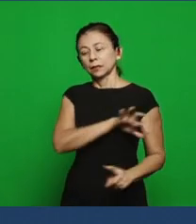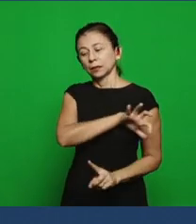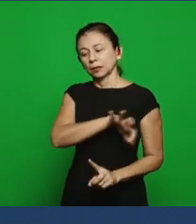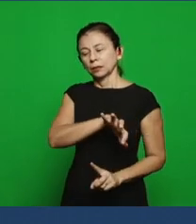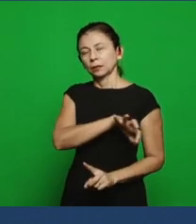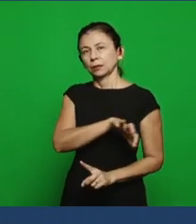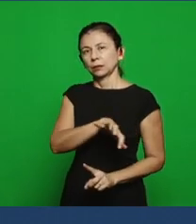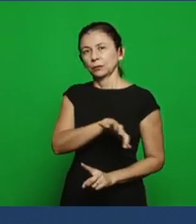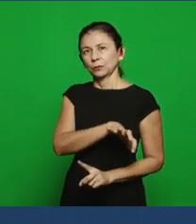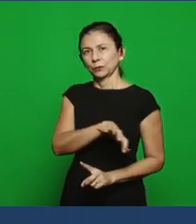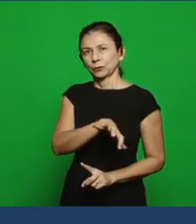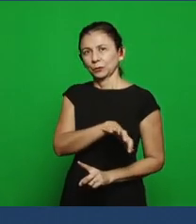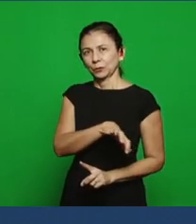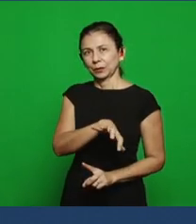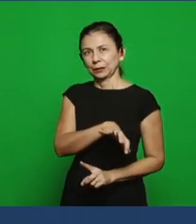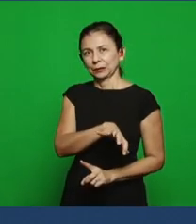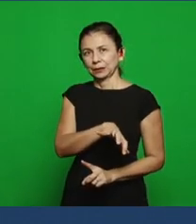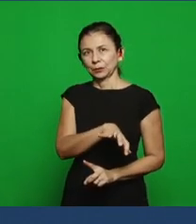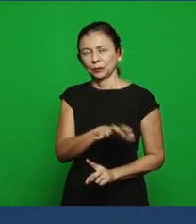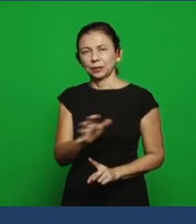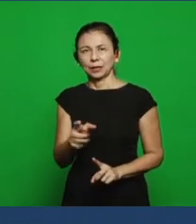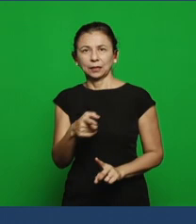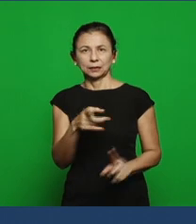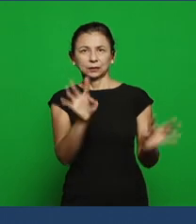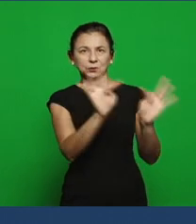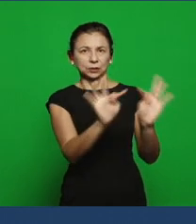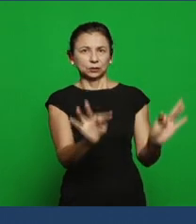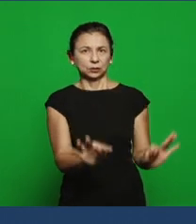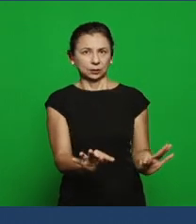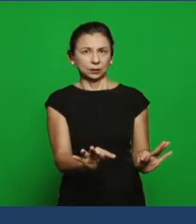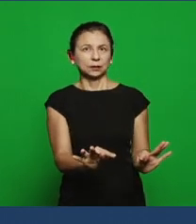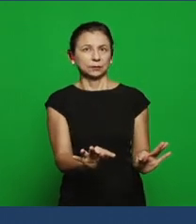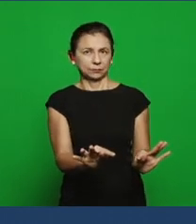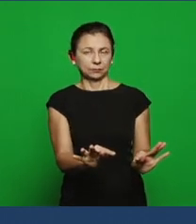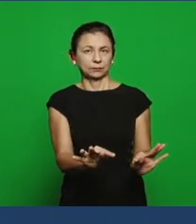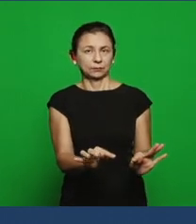days of Thyatira, where the true prophecy there